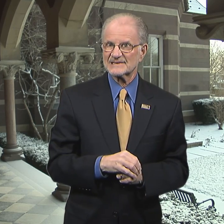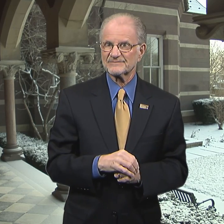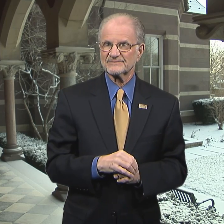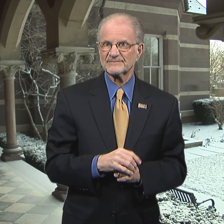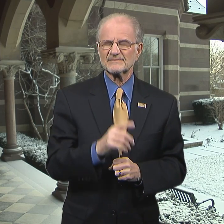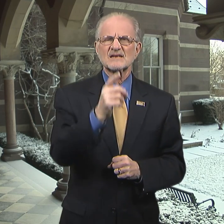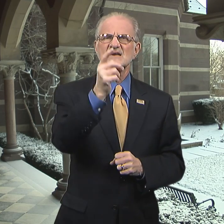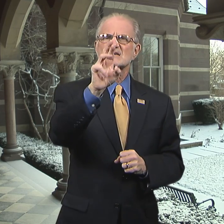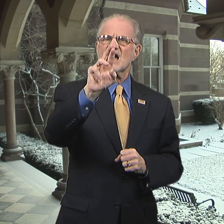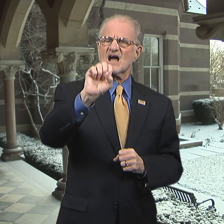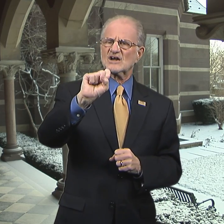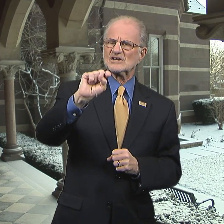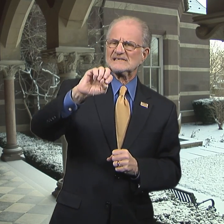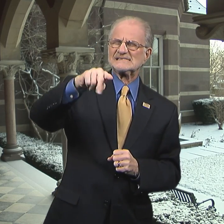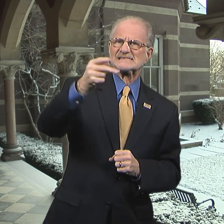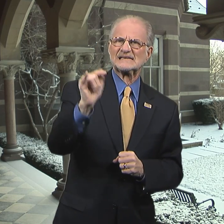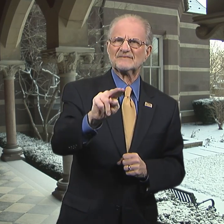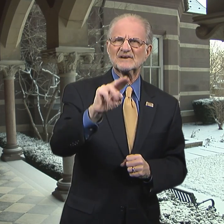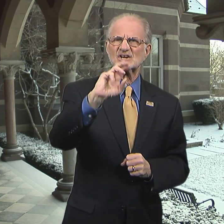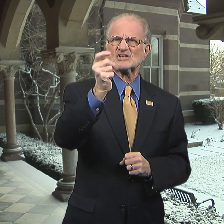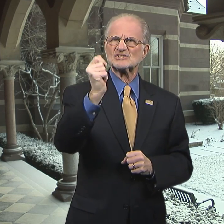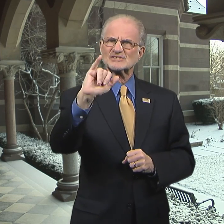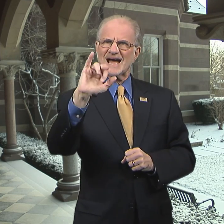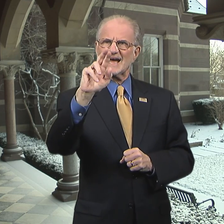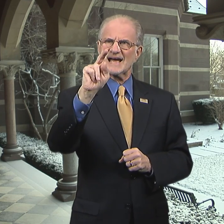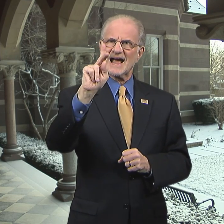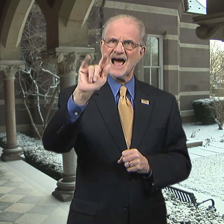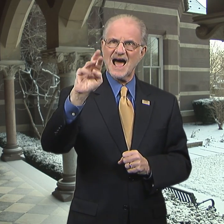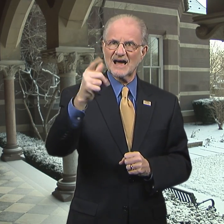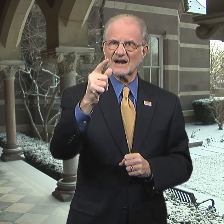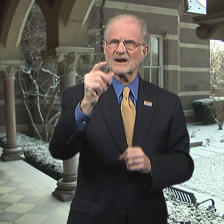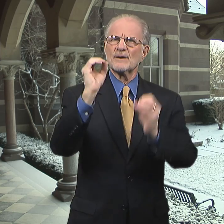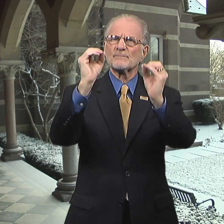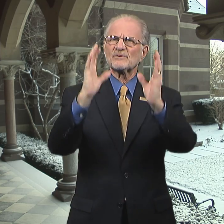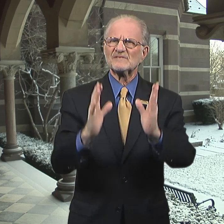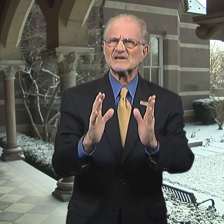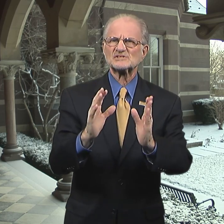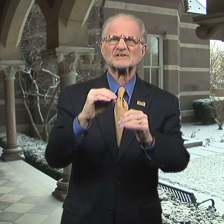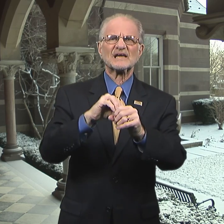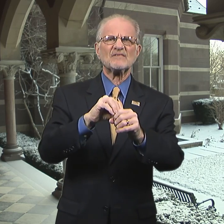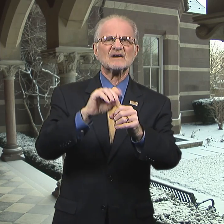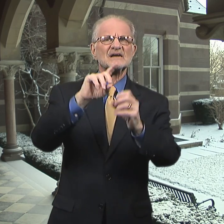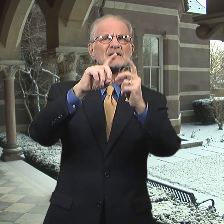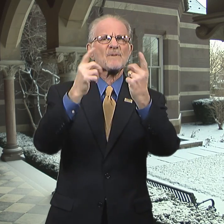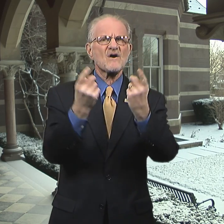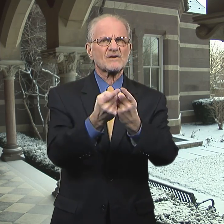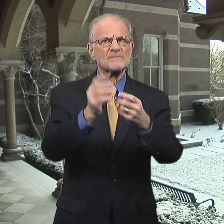Dr. Stephen Chaikind, a professor